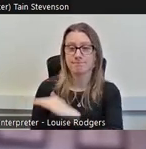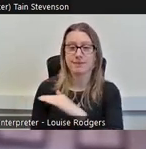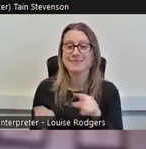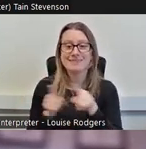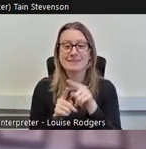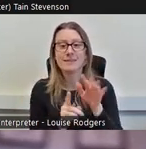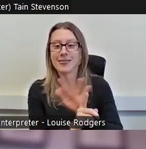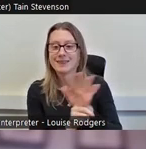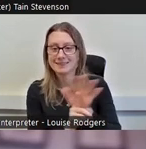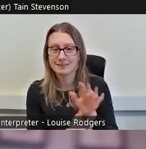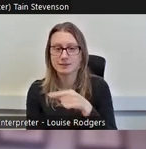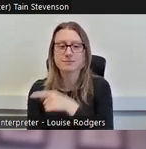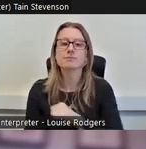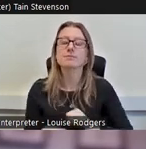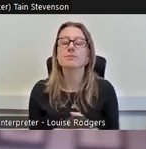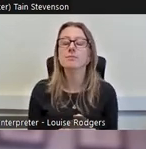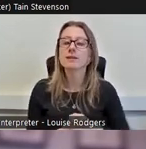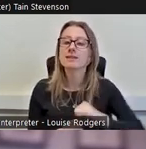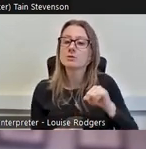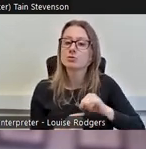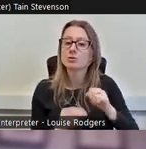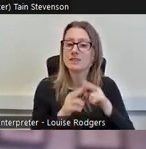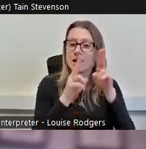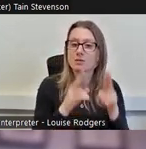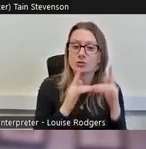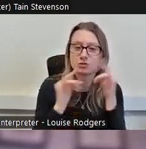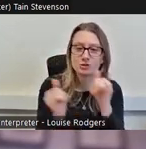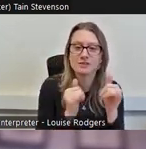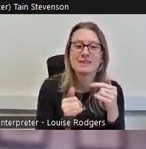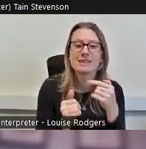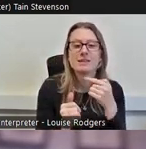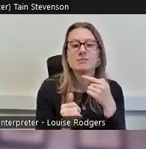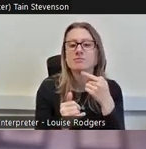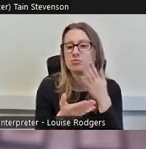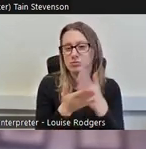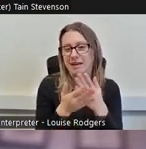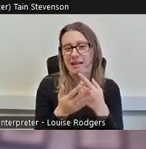in the Scottish Household Survey ethnicity is only reported on two levels so it's either white or